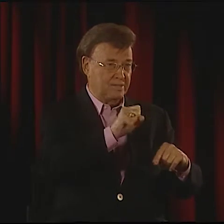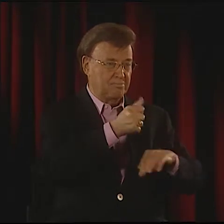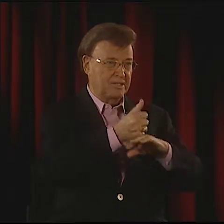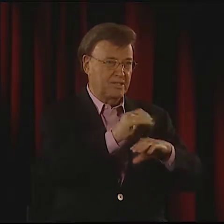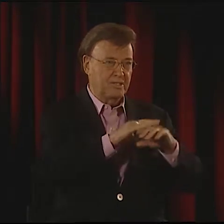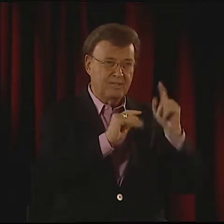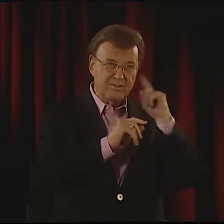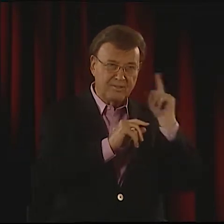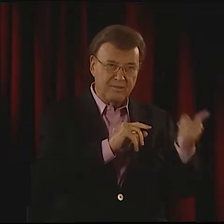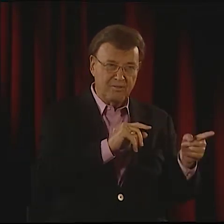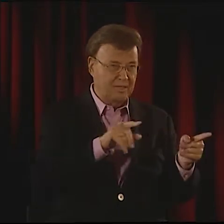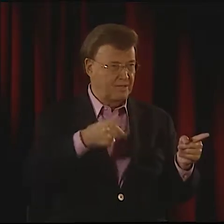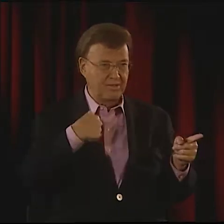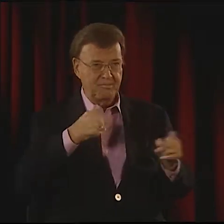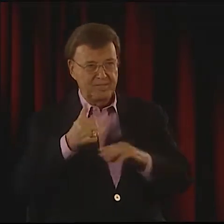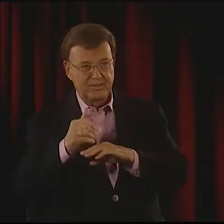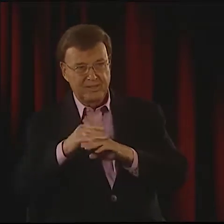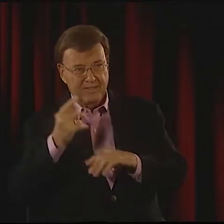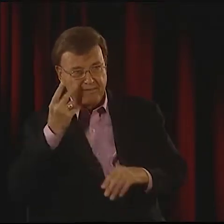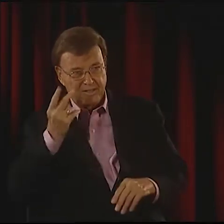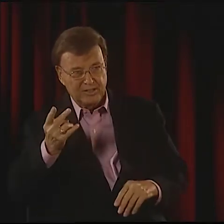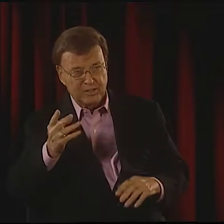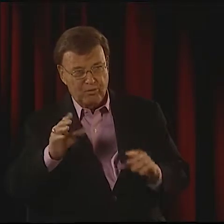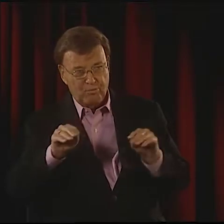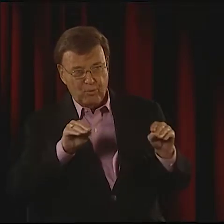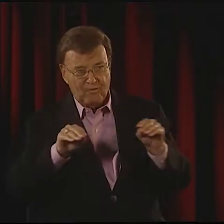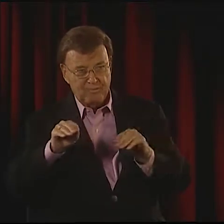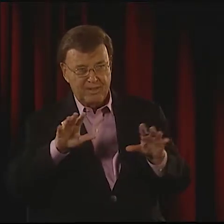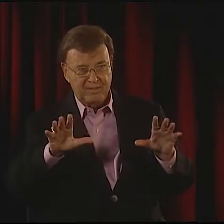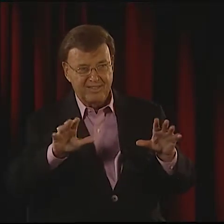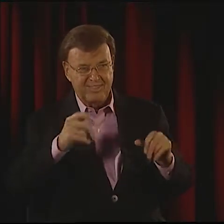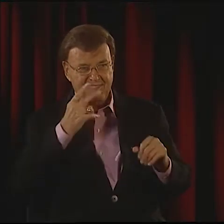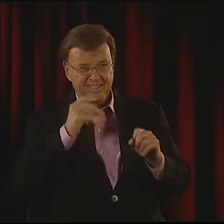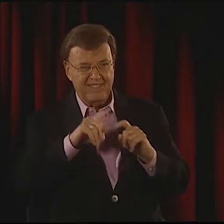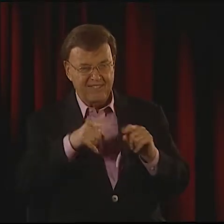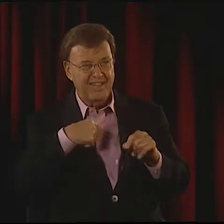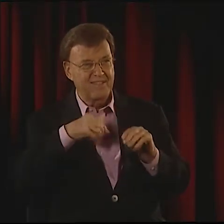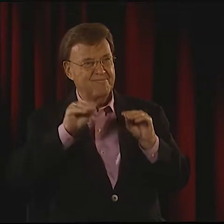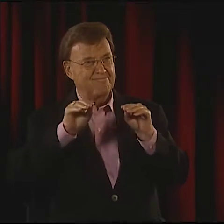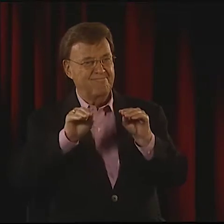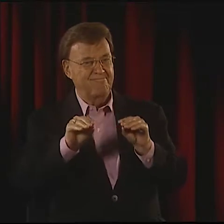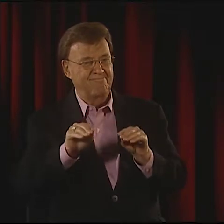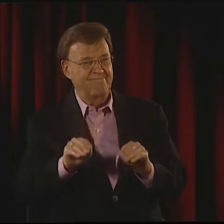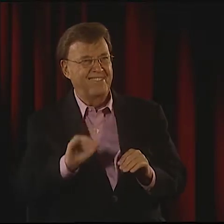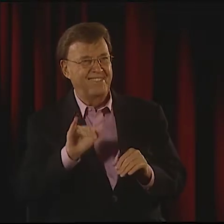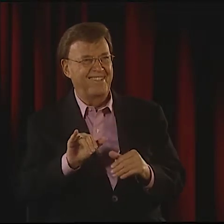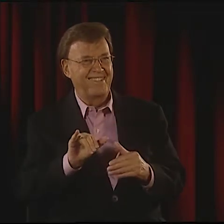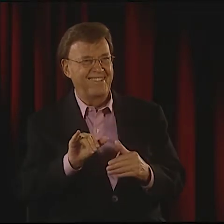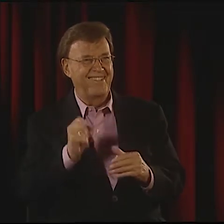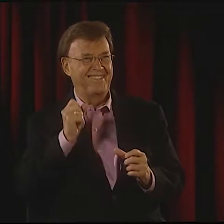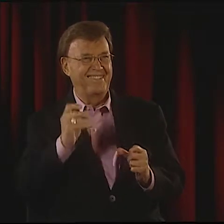IN ENGLISH, THERE WAS CORRESPONDING TO RHYMES, BUT WE HAVE TO DO VISUAL MOVEMENTS